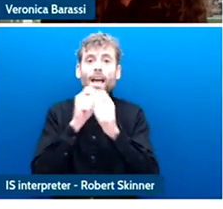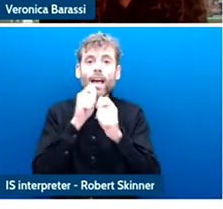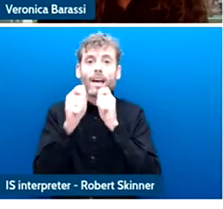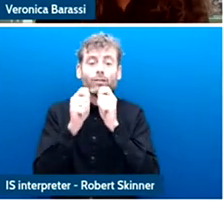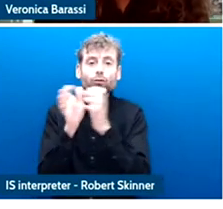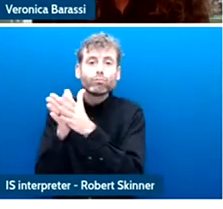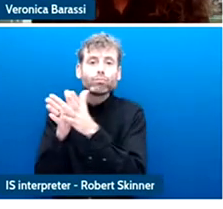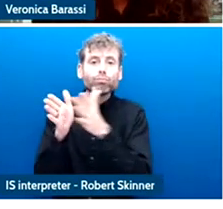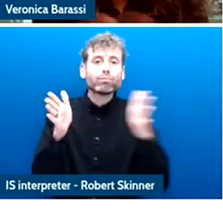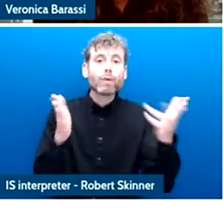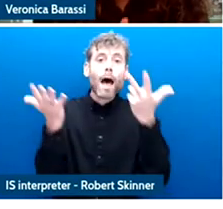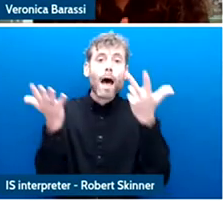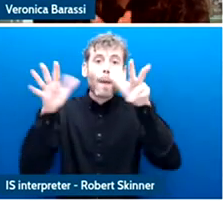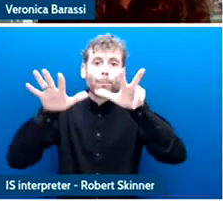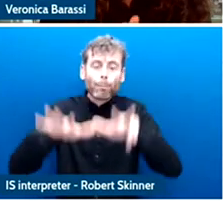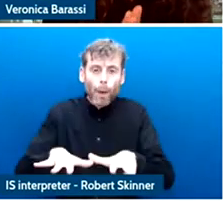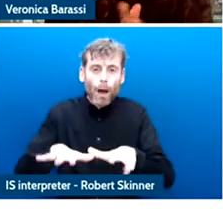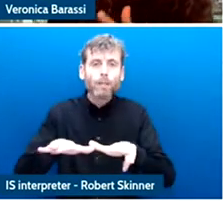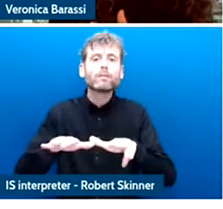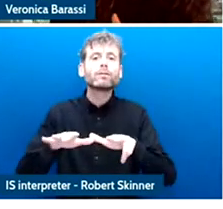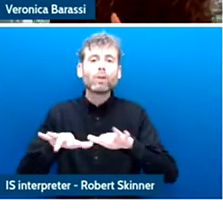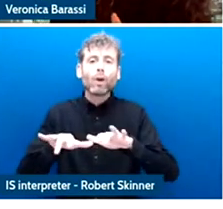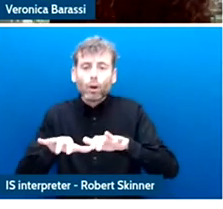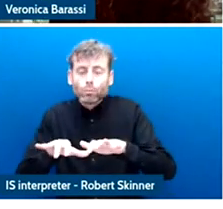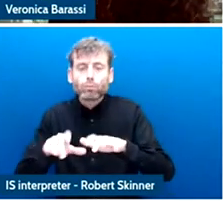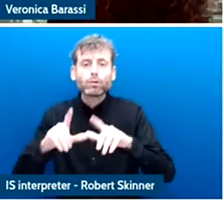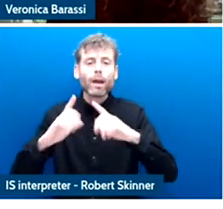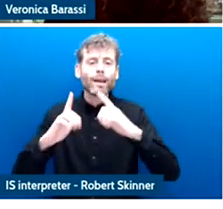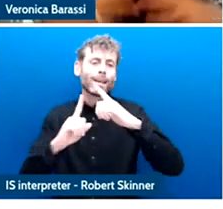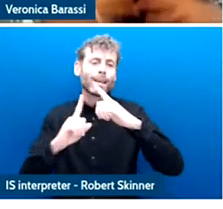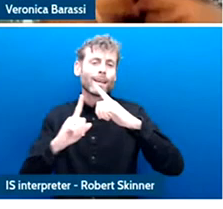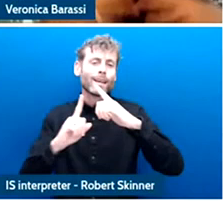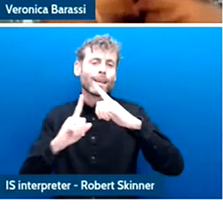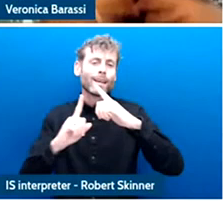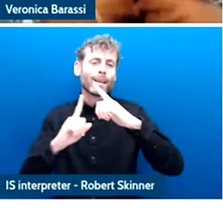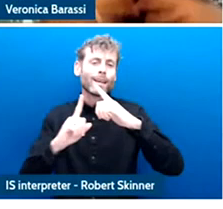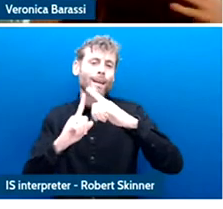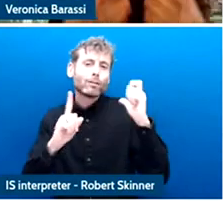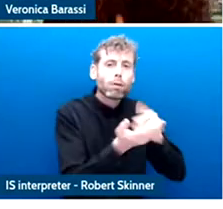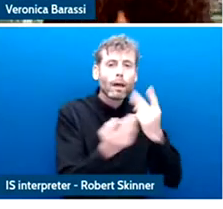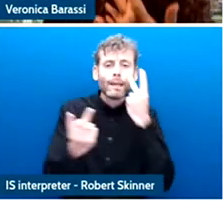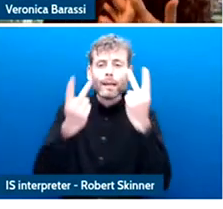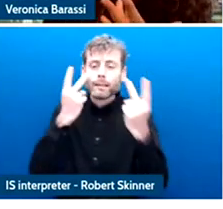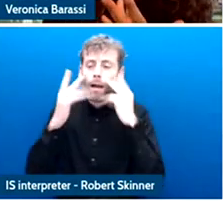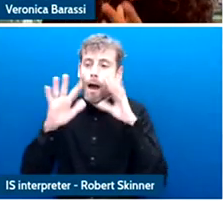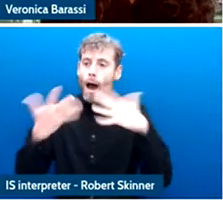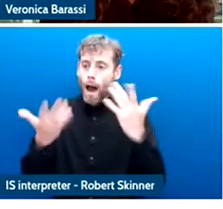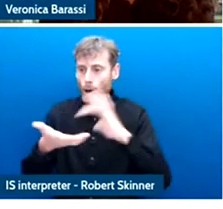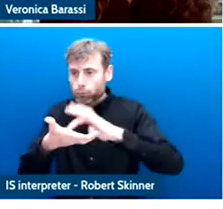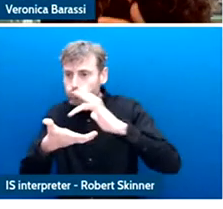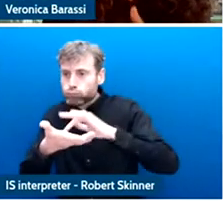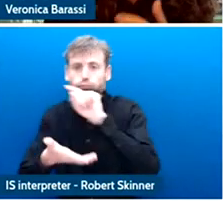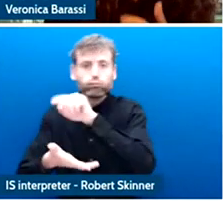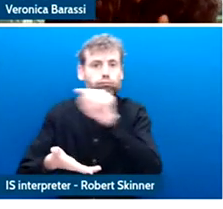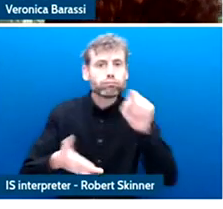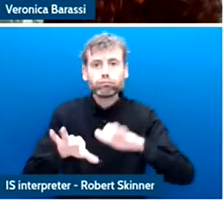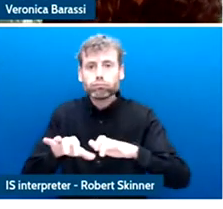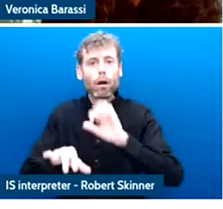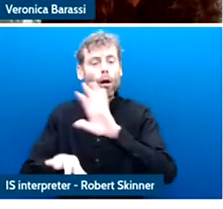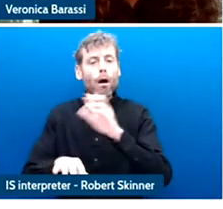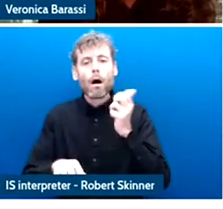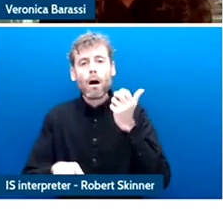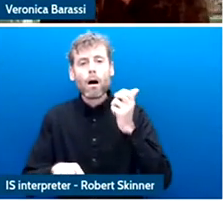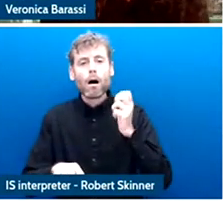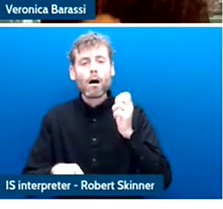of the sections and practices and but I also carried out a very deeply altered